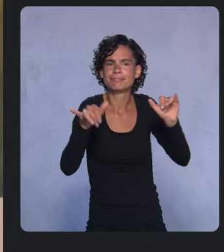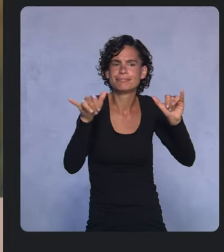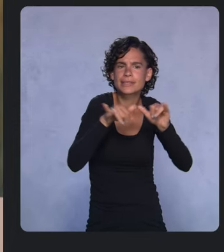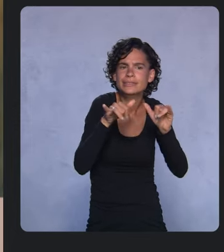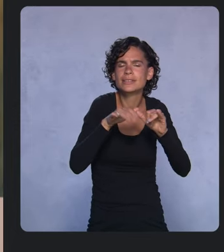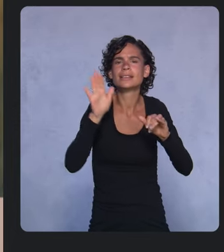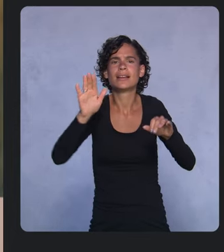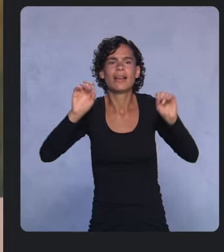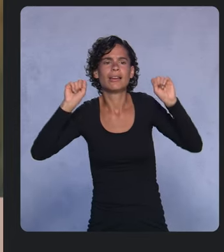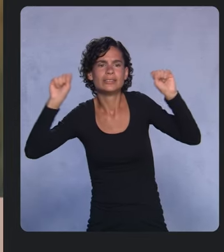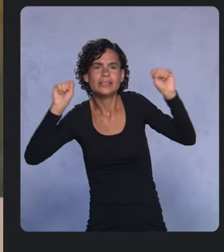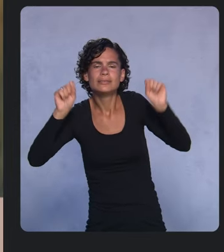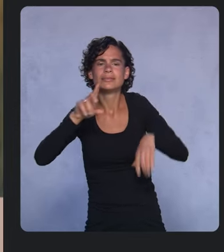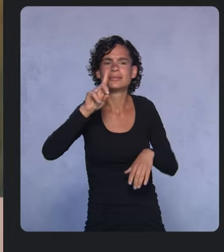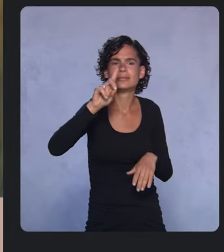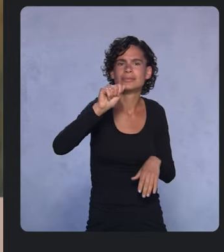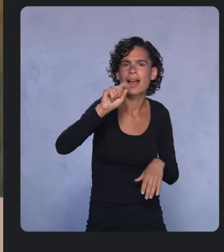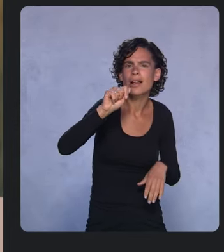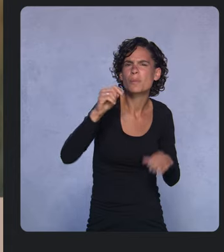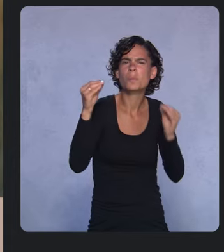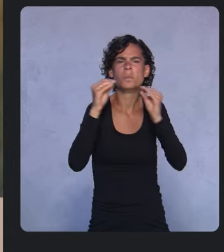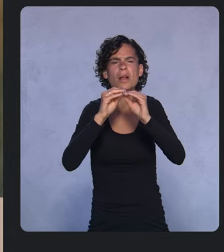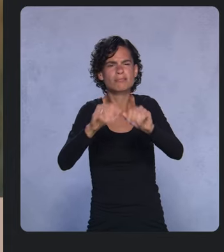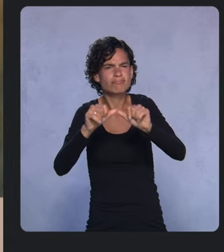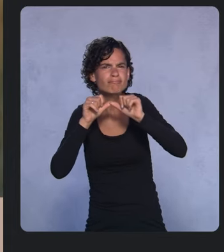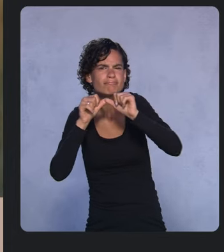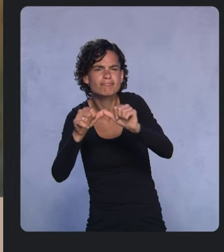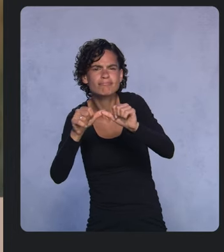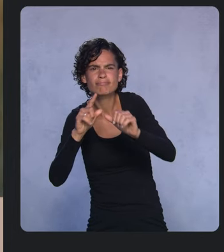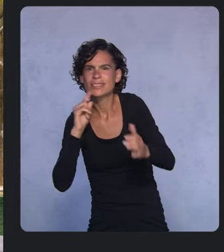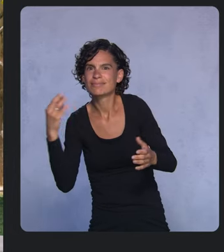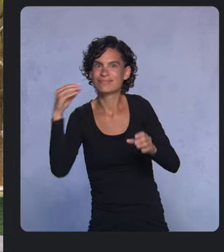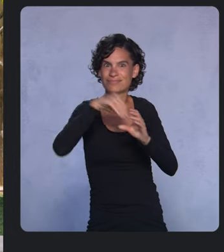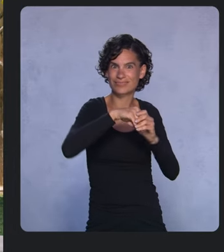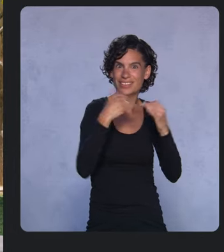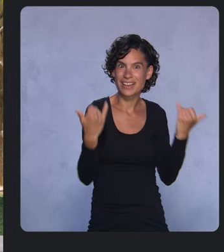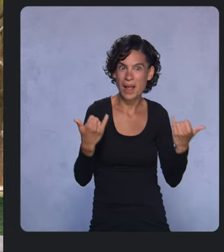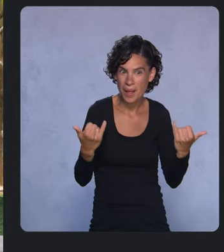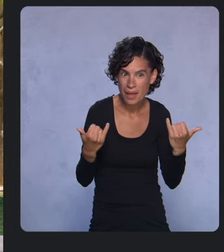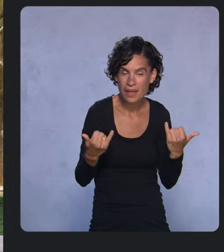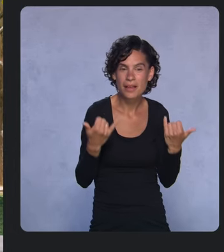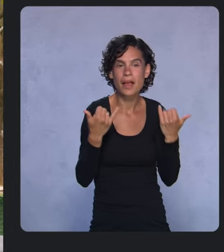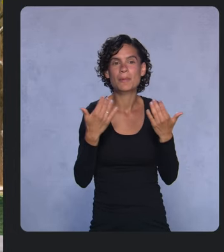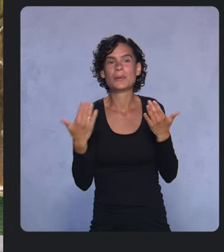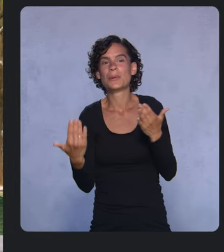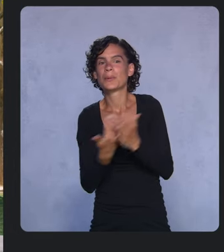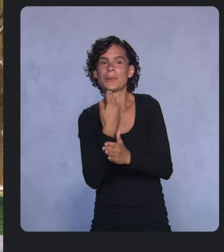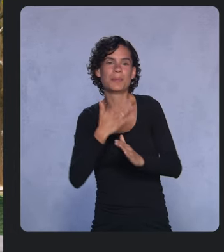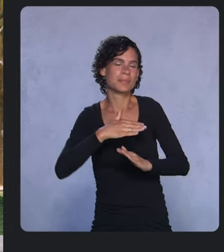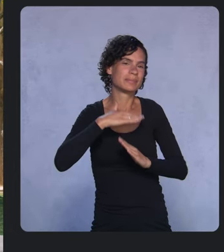with longer battery life. We now have new Jetpack APIs for Wear OS tailored for small screens